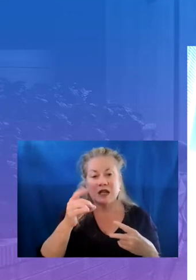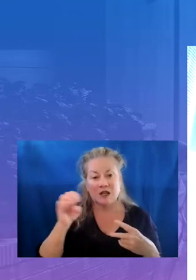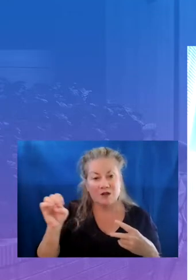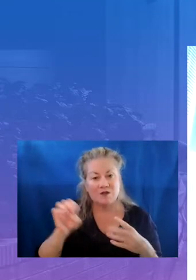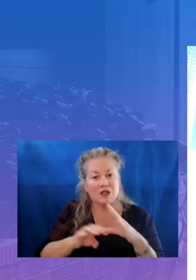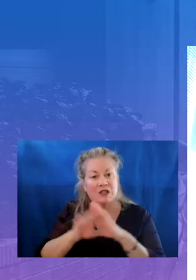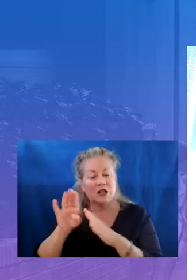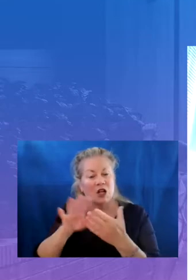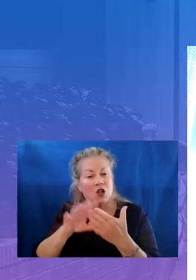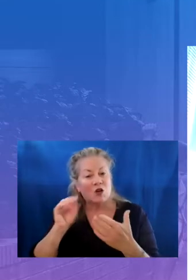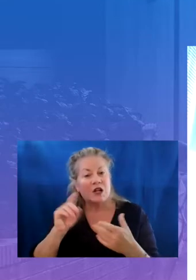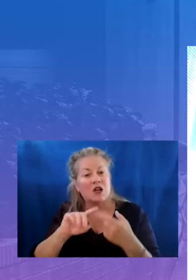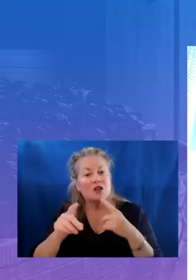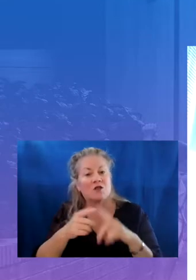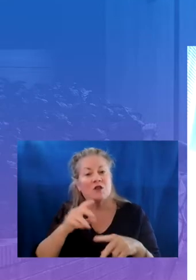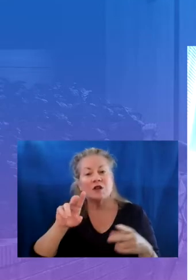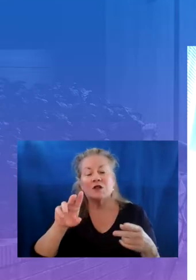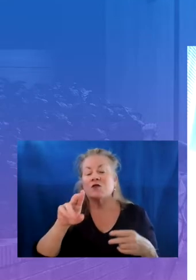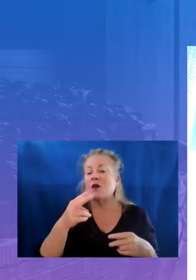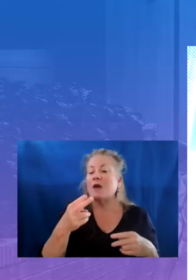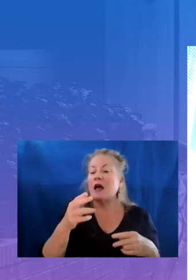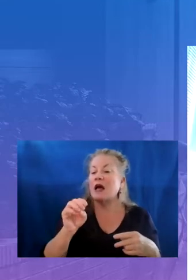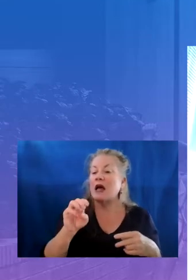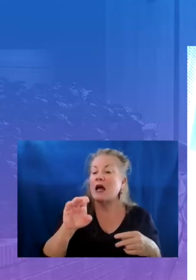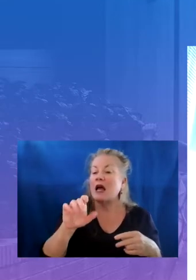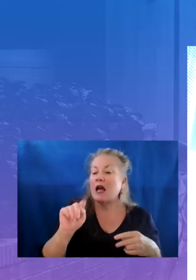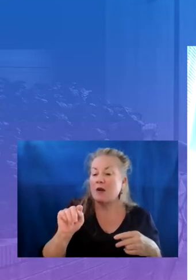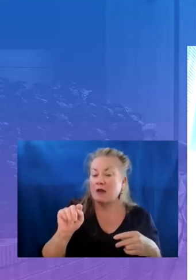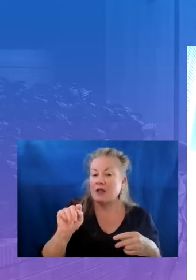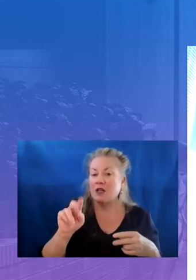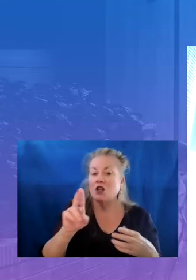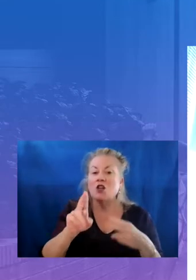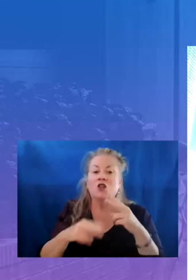from hemet unified school district in hemet california to hear more about literacy approaches